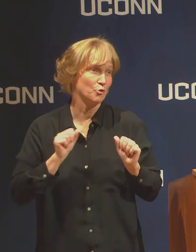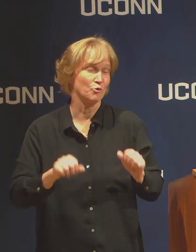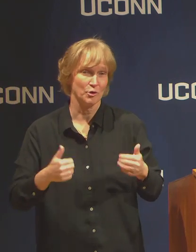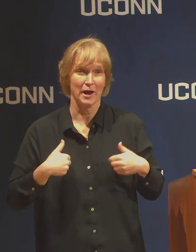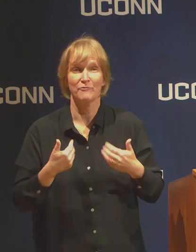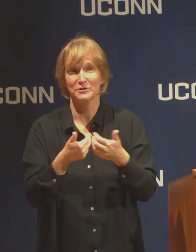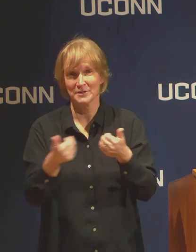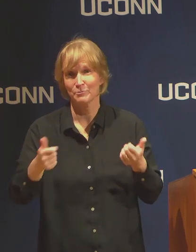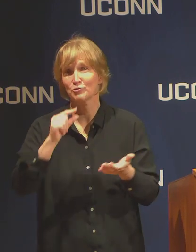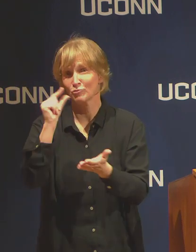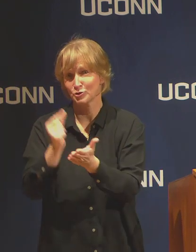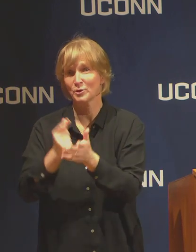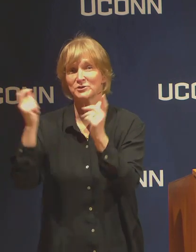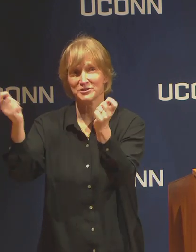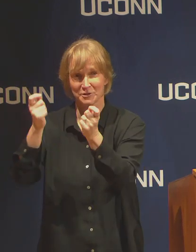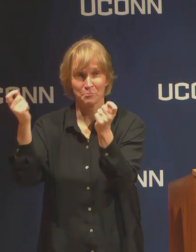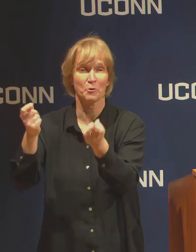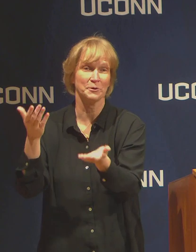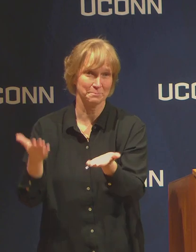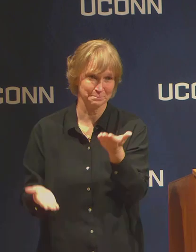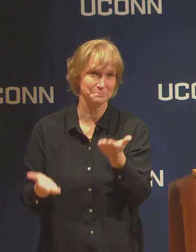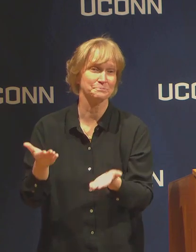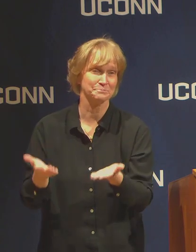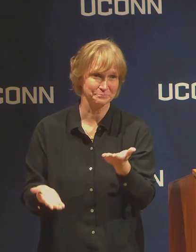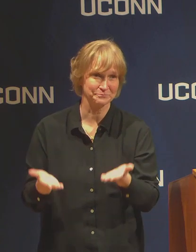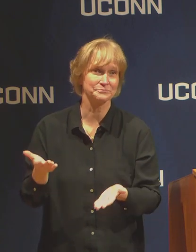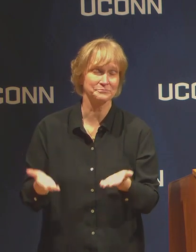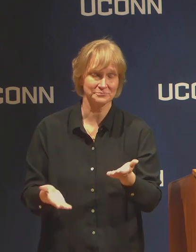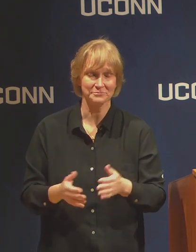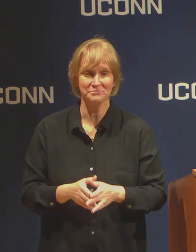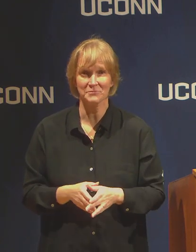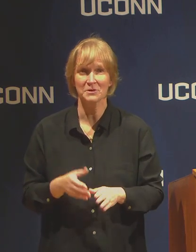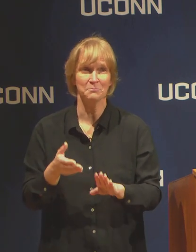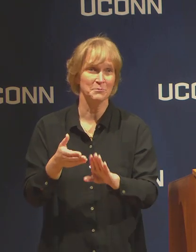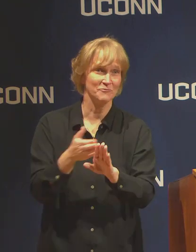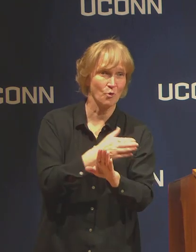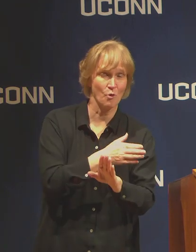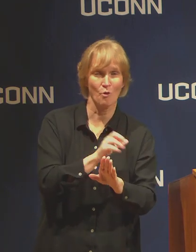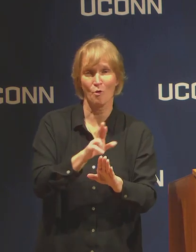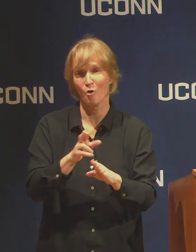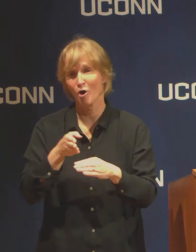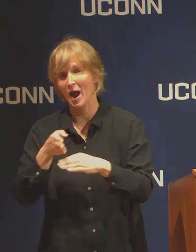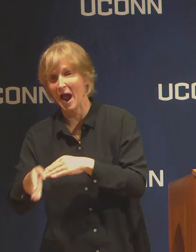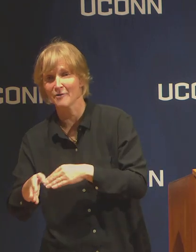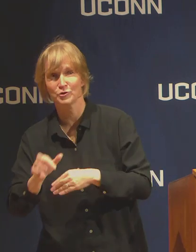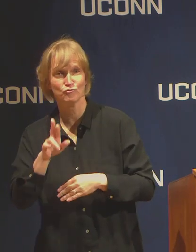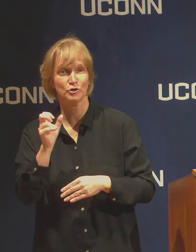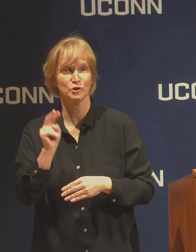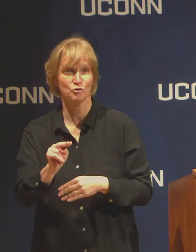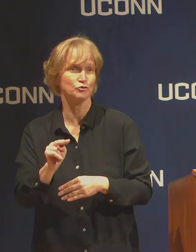conceivably before or after the reunion weekend football game.